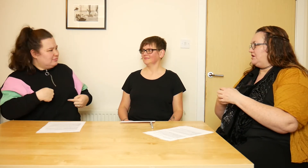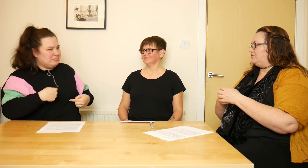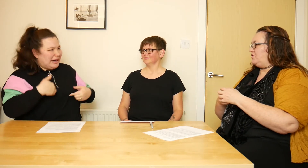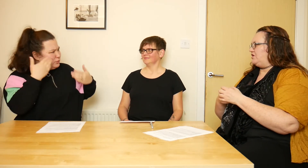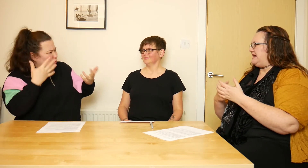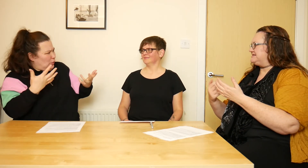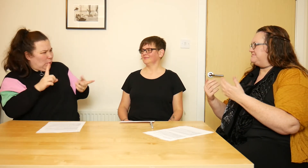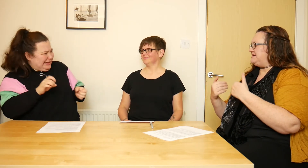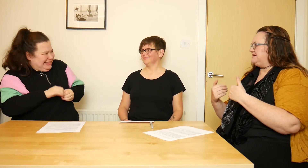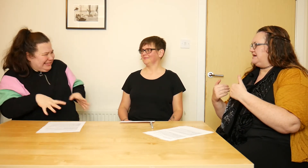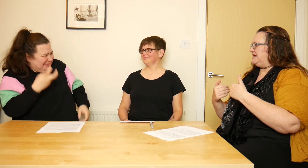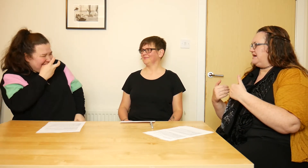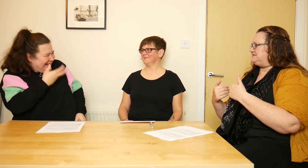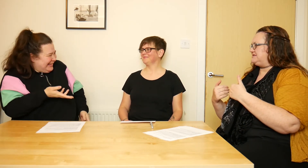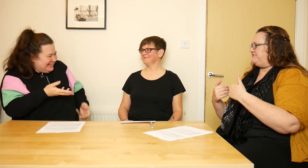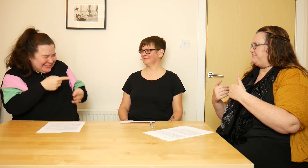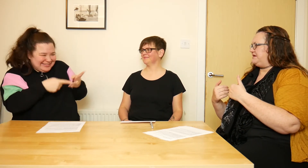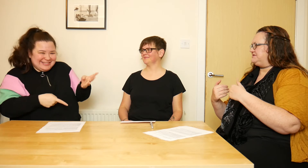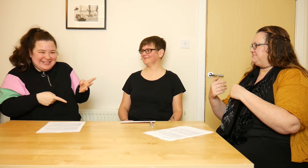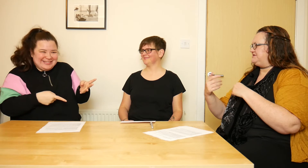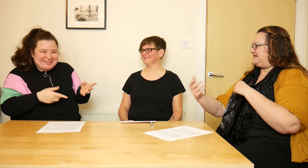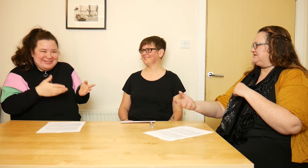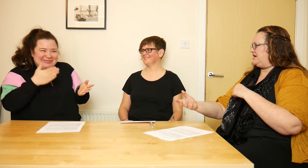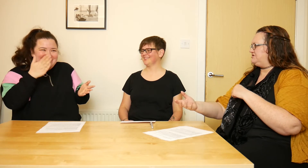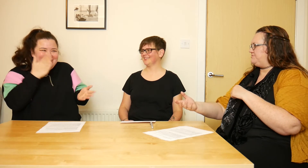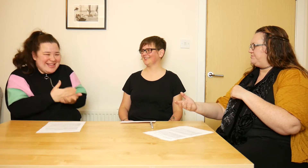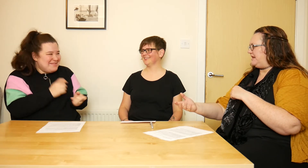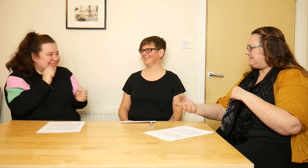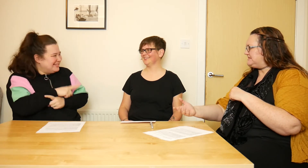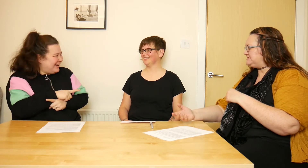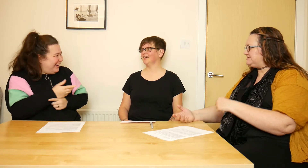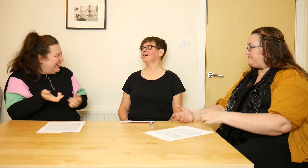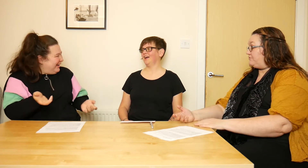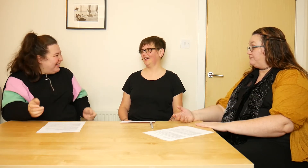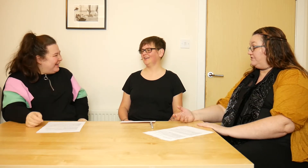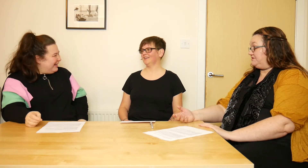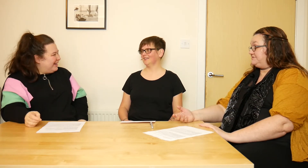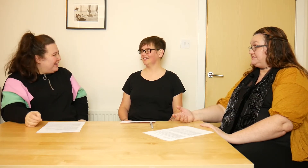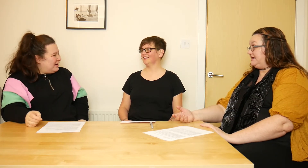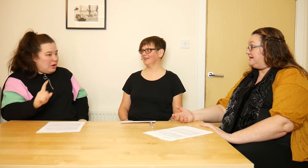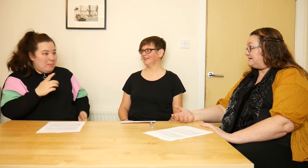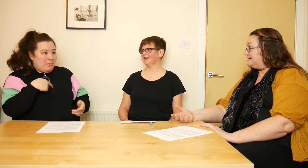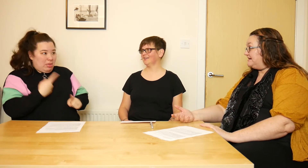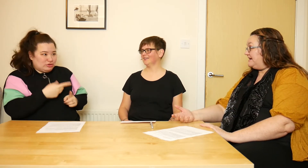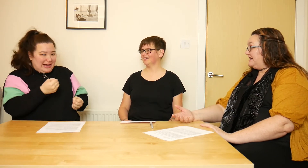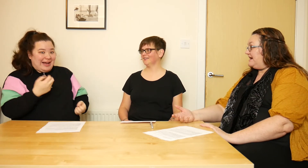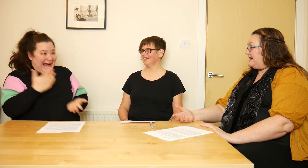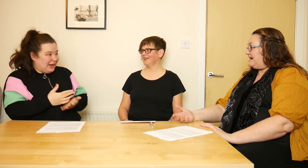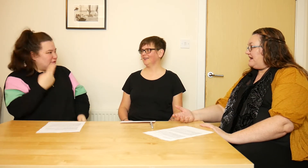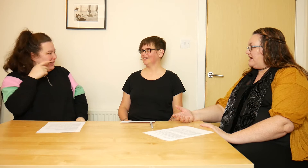Or asking me as a deaf person, pretending how to be blind? And it just felt really bizarre!